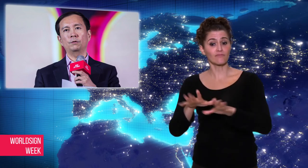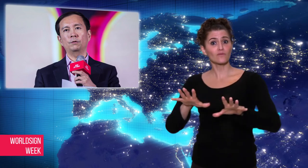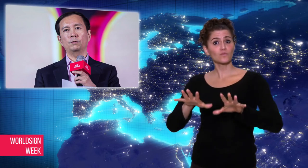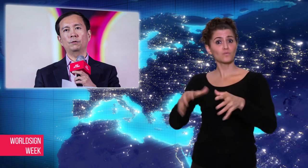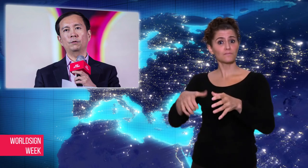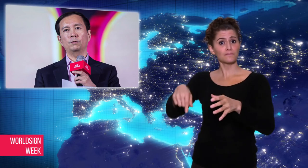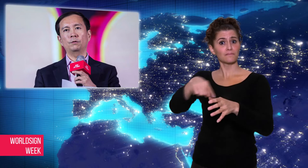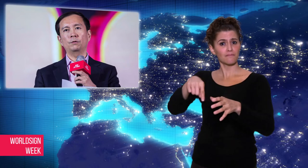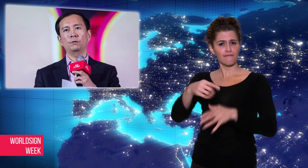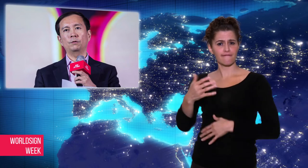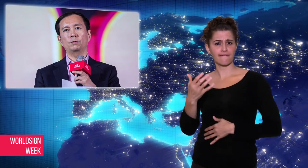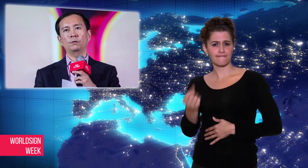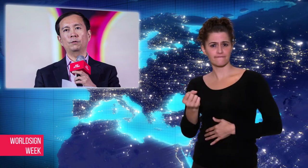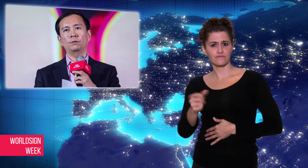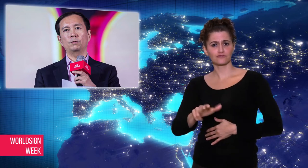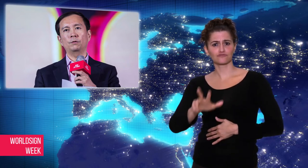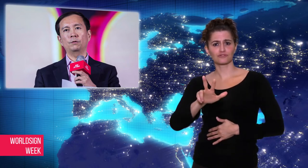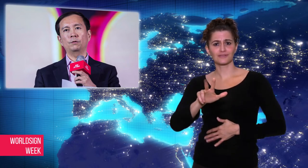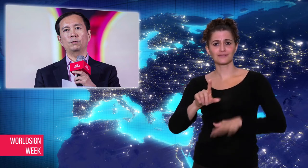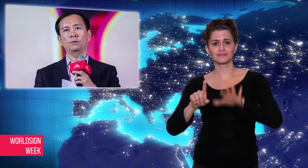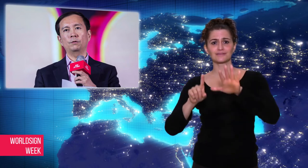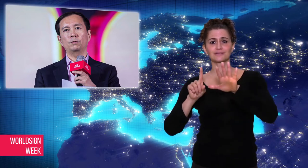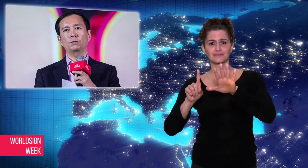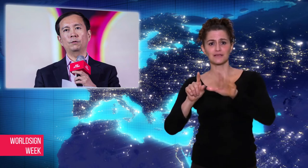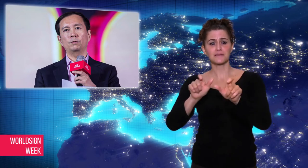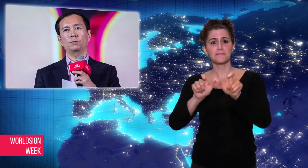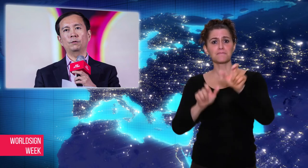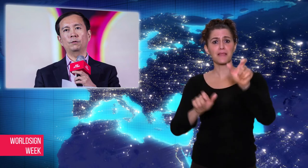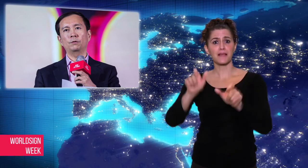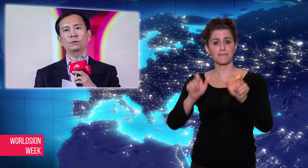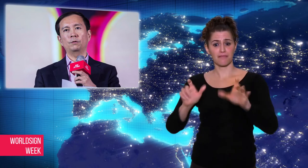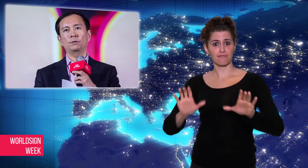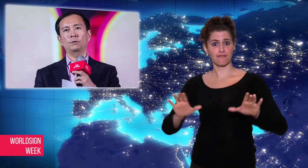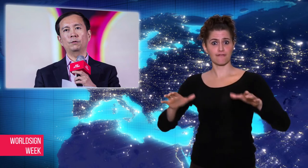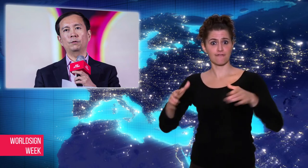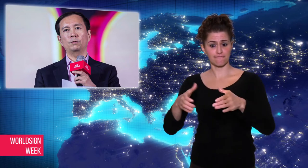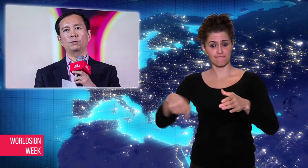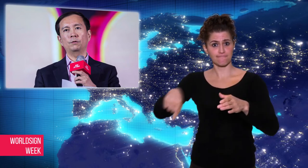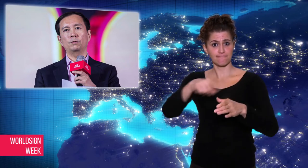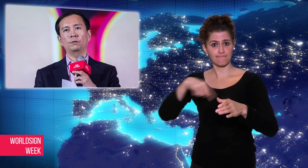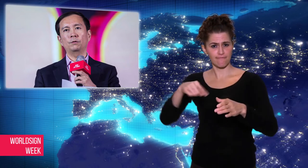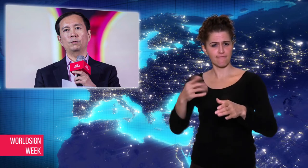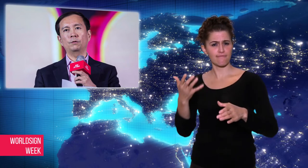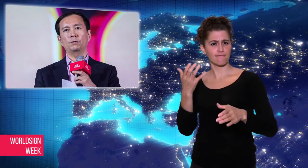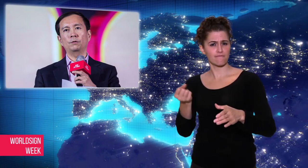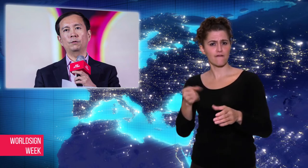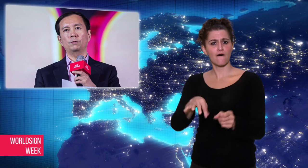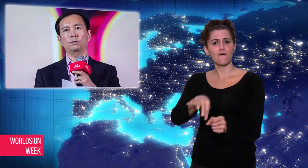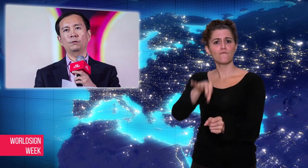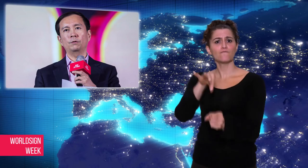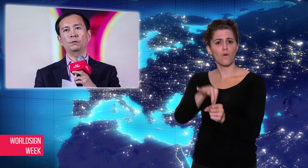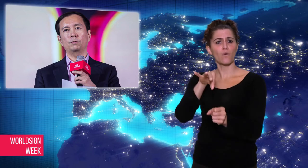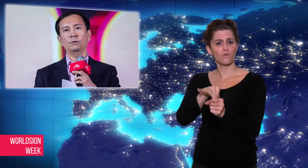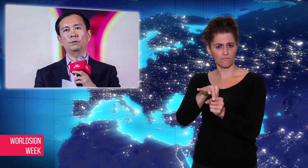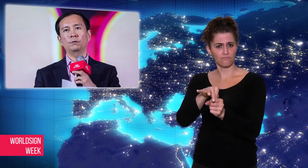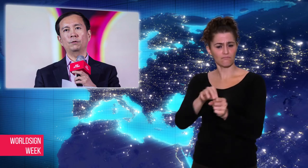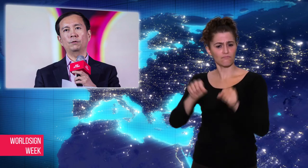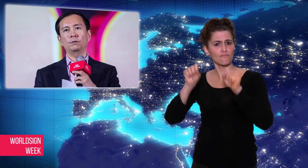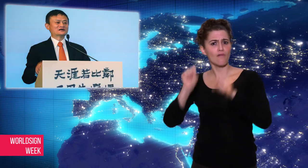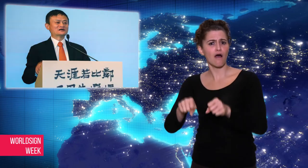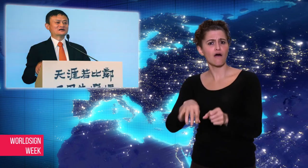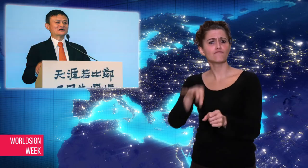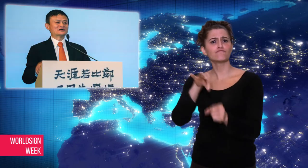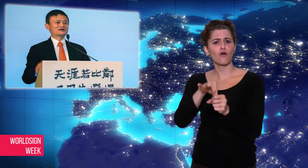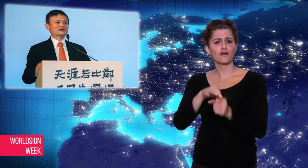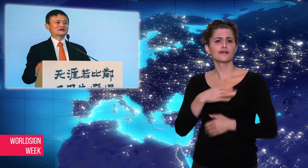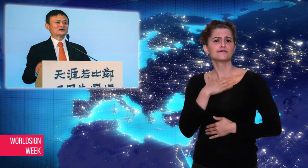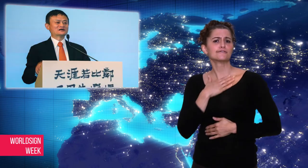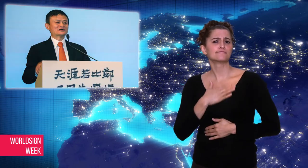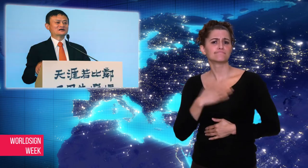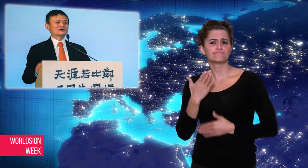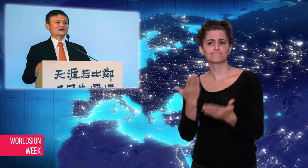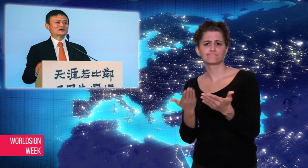planning to return to education but